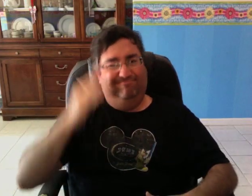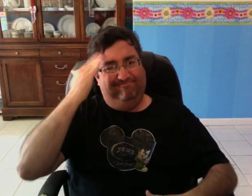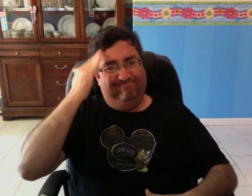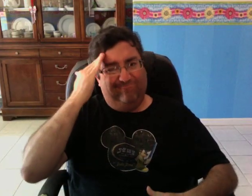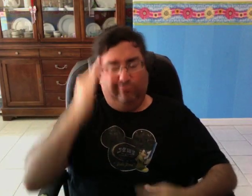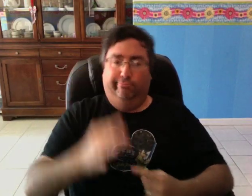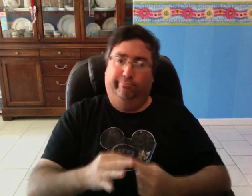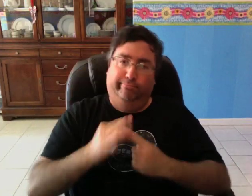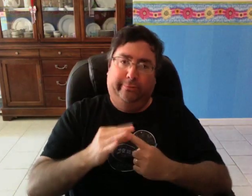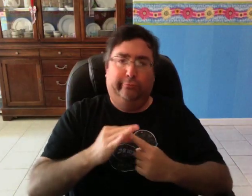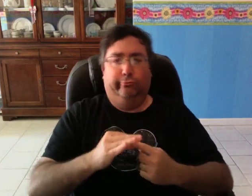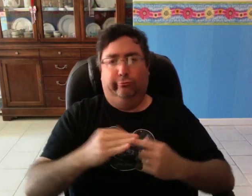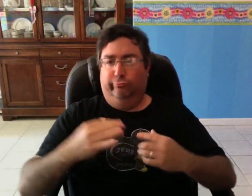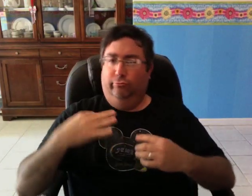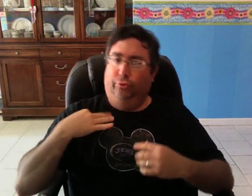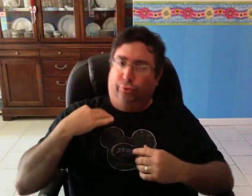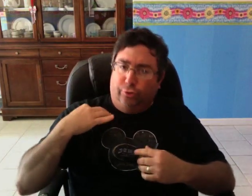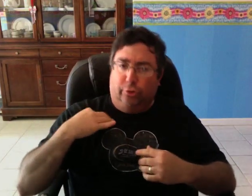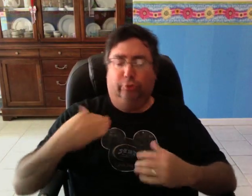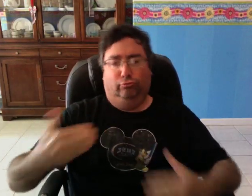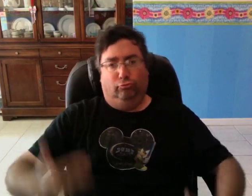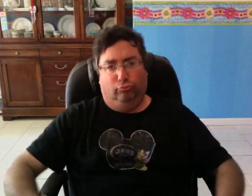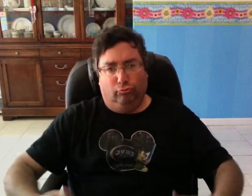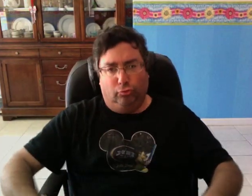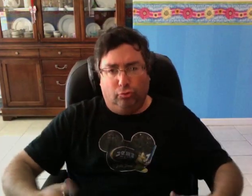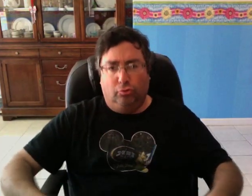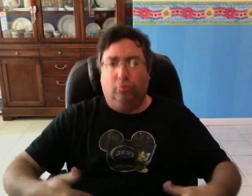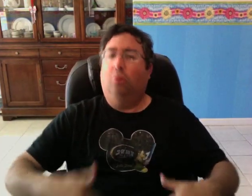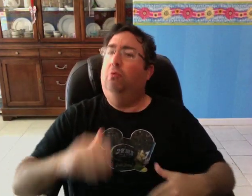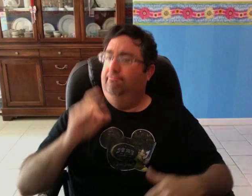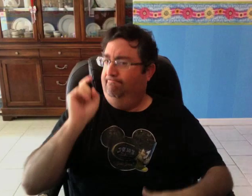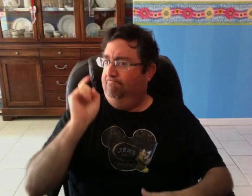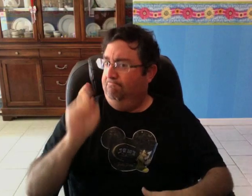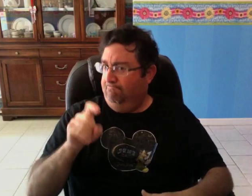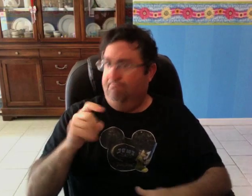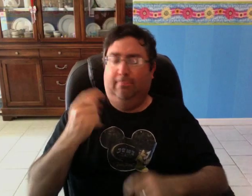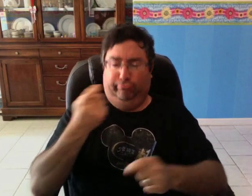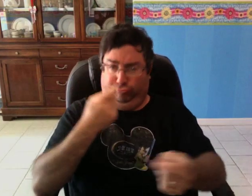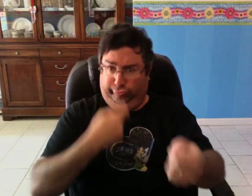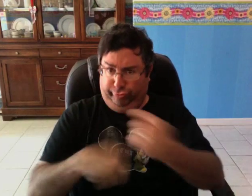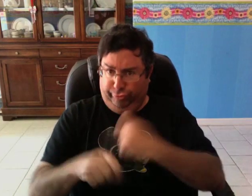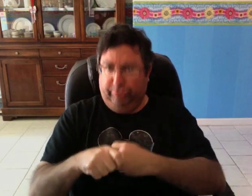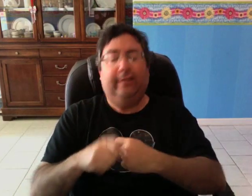You know -- special shirts and shorts you had to change into everyday.